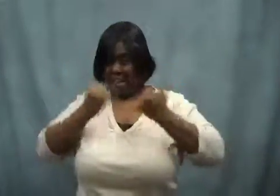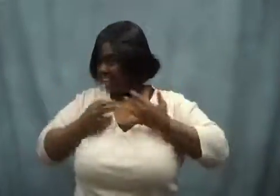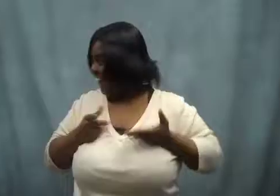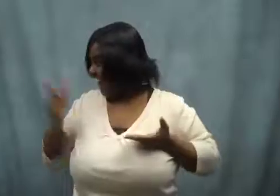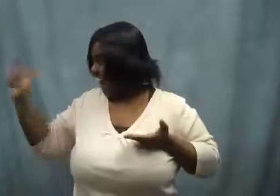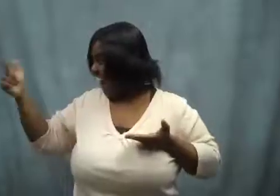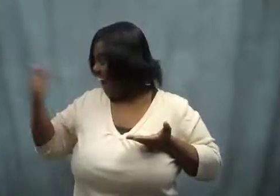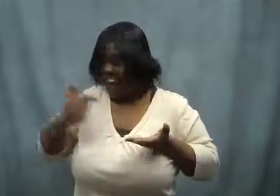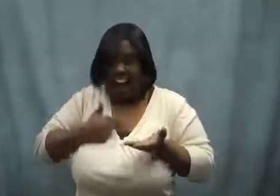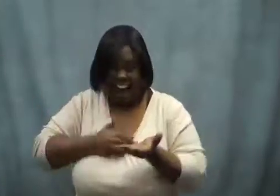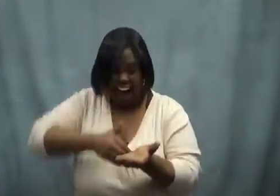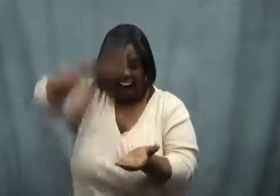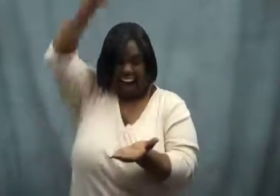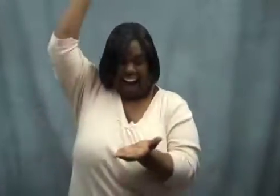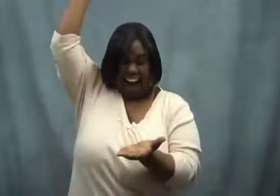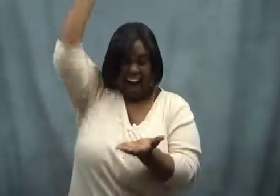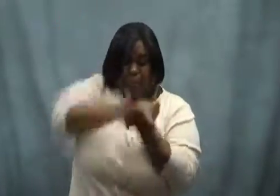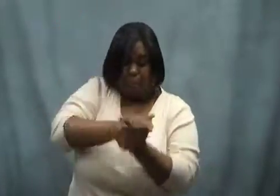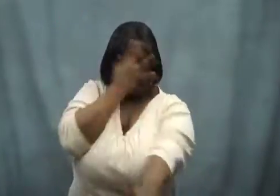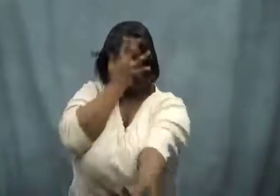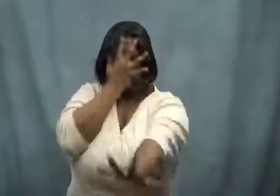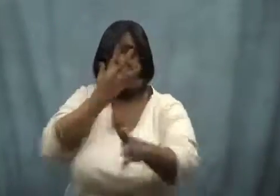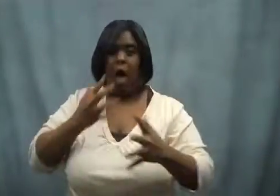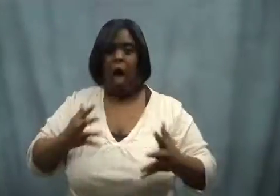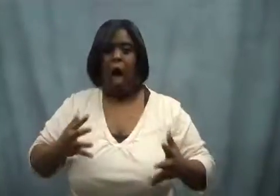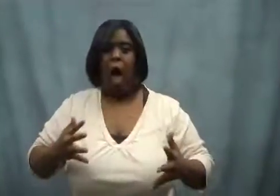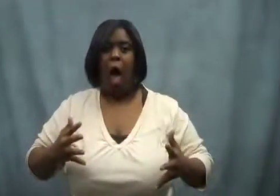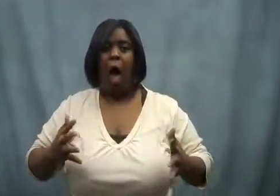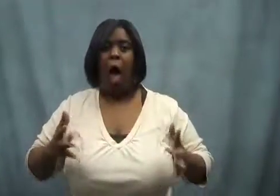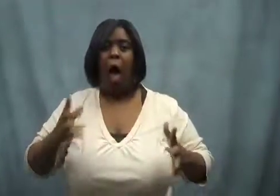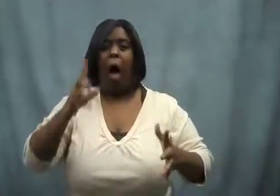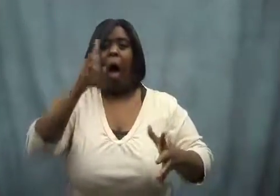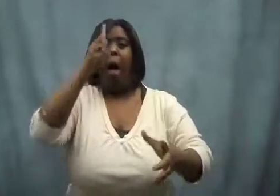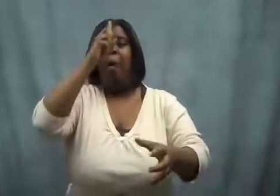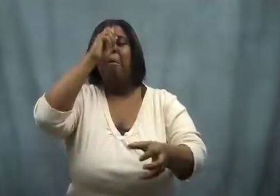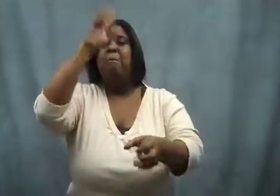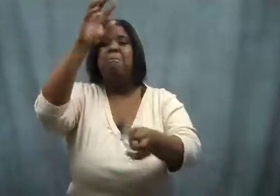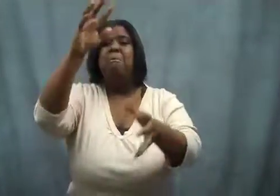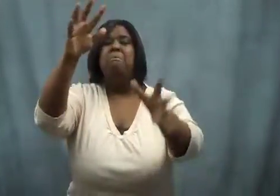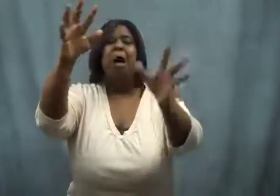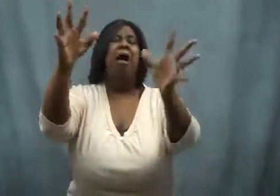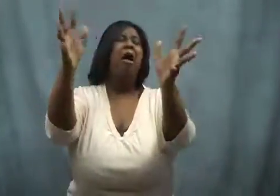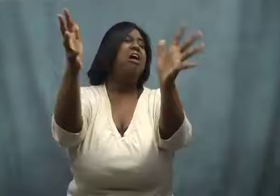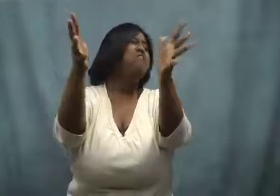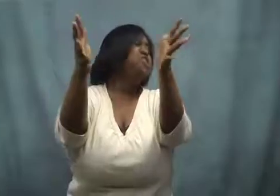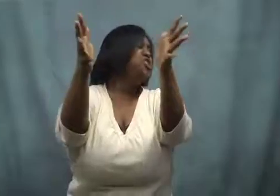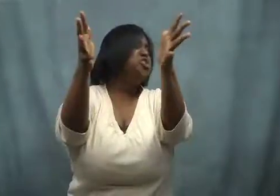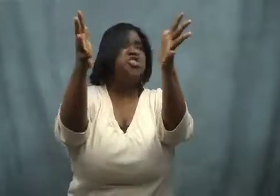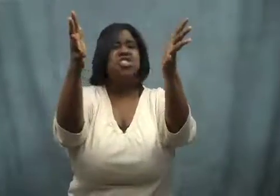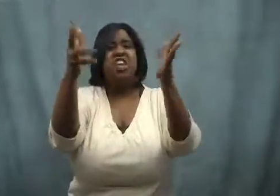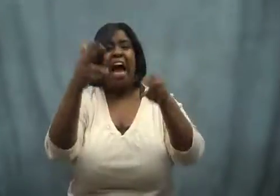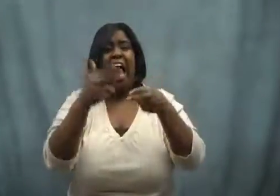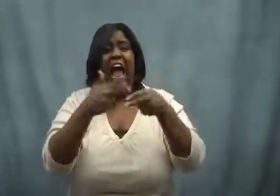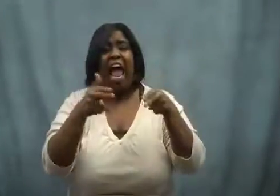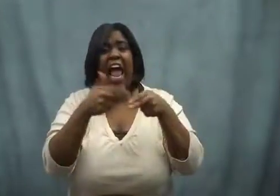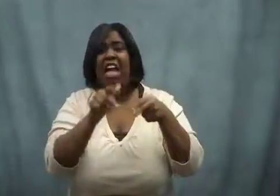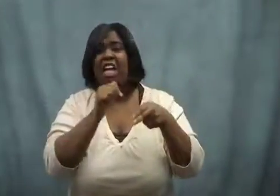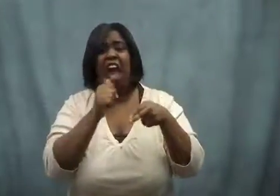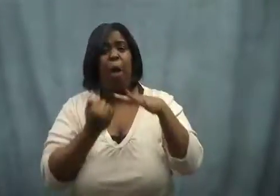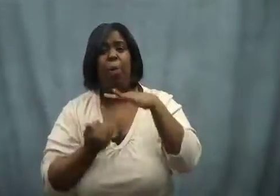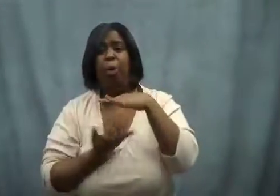It was my turn. I smashed my egg, and it splattered all over my face!